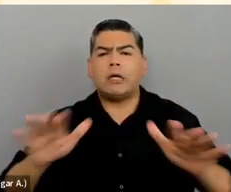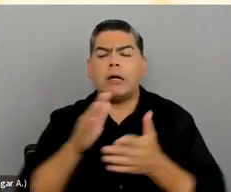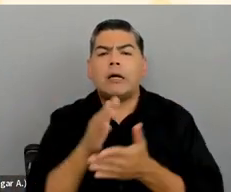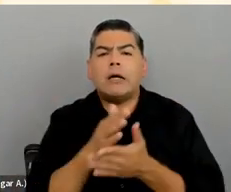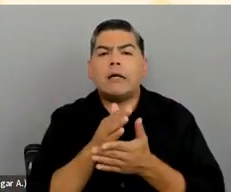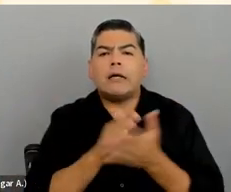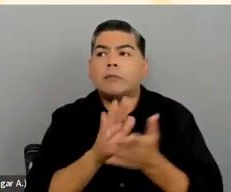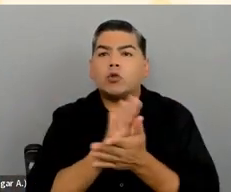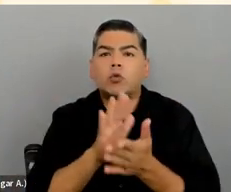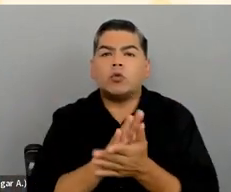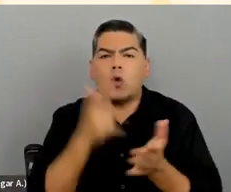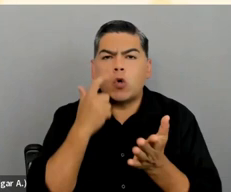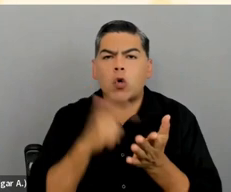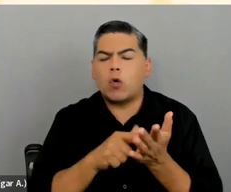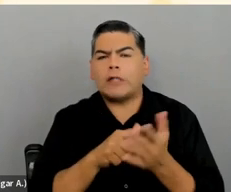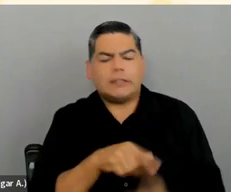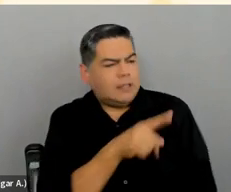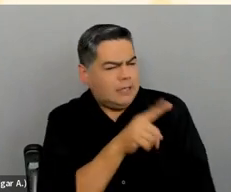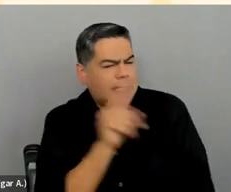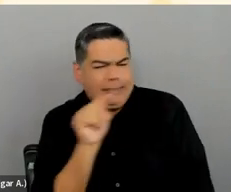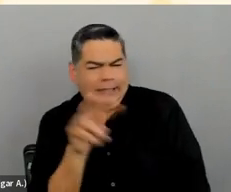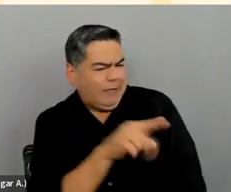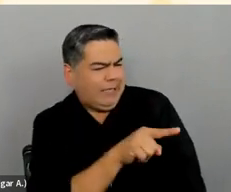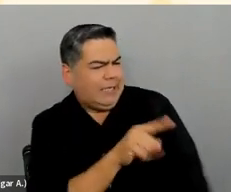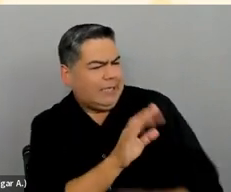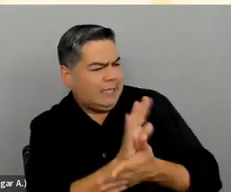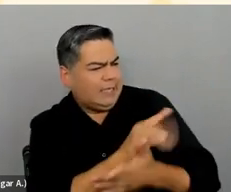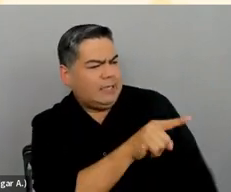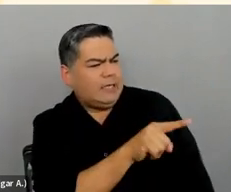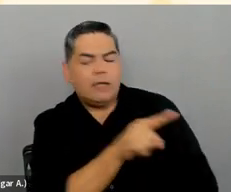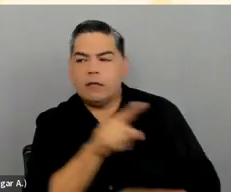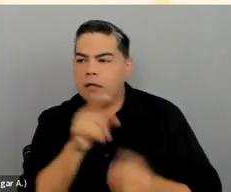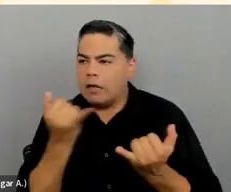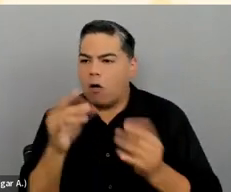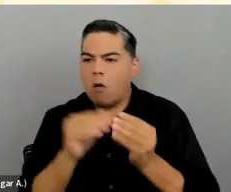and more women or young girls were getting involved or interested